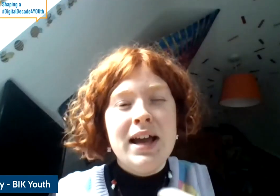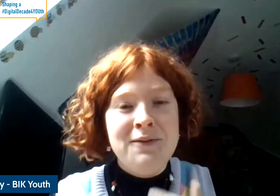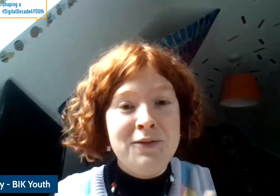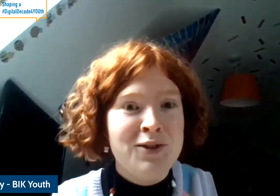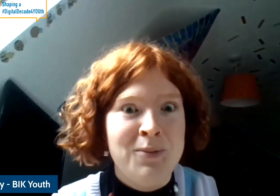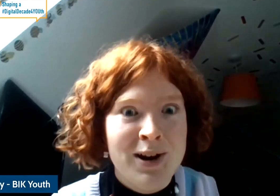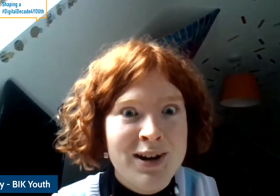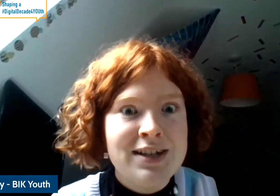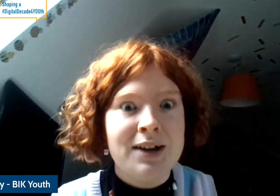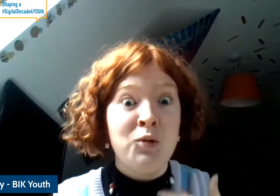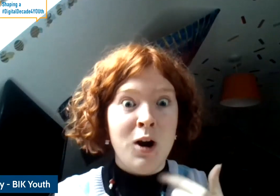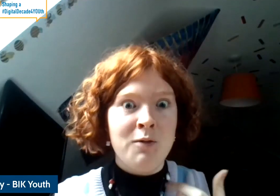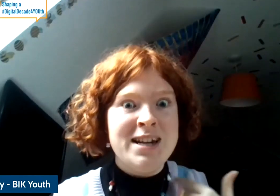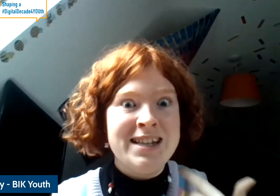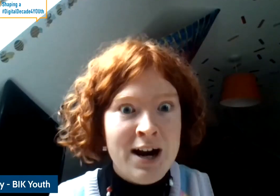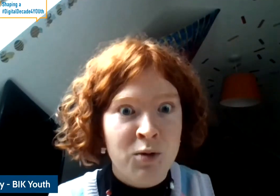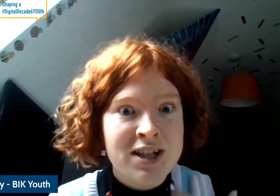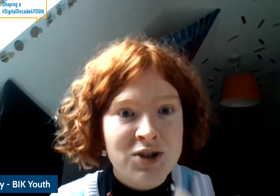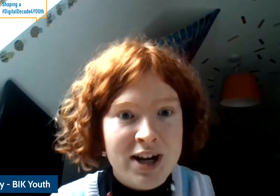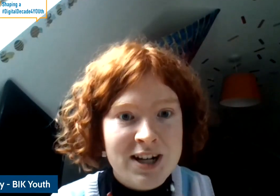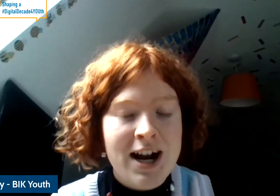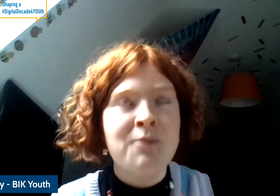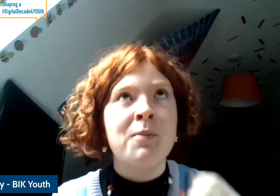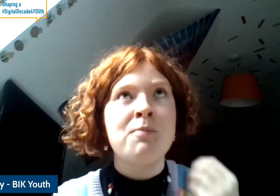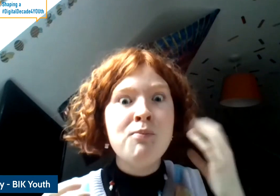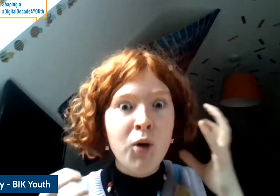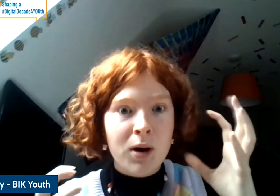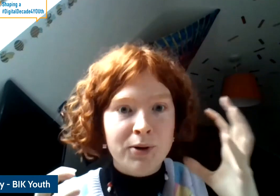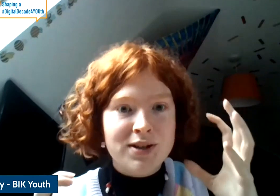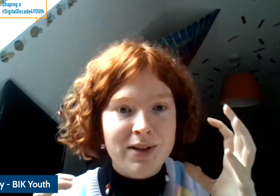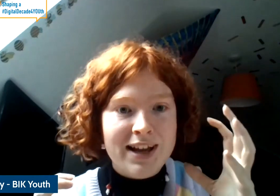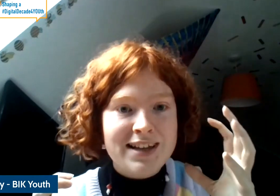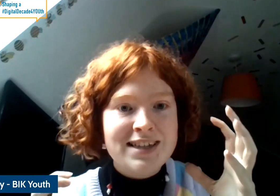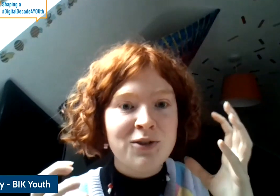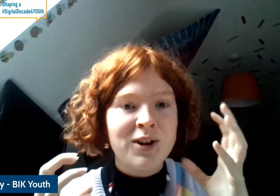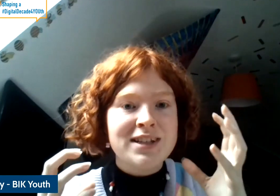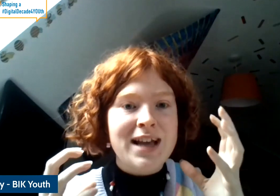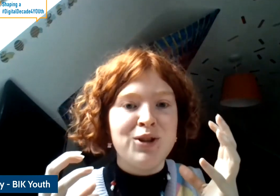that were already there were STRINGENT or and put in place, so protection